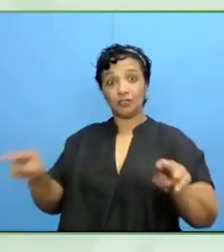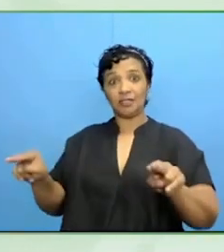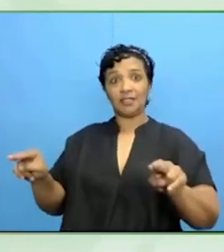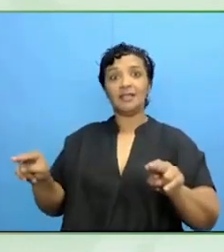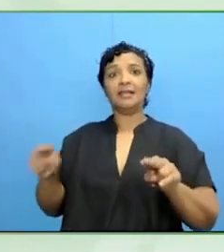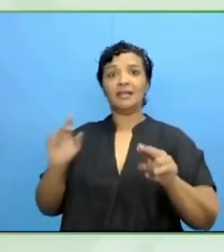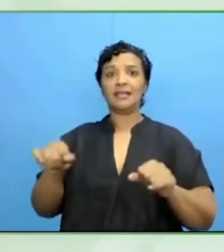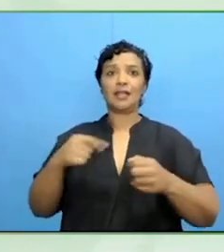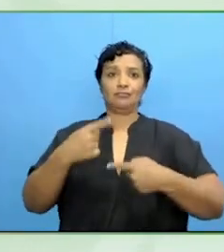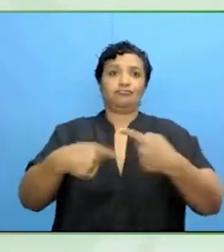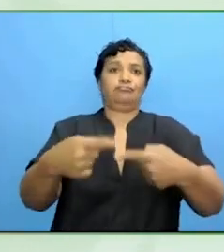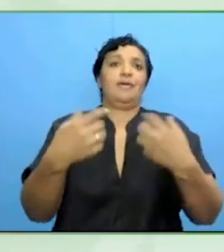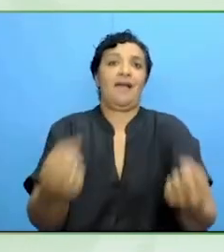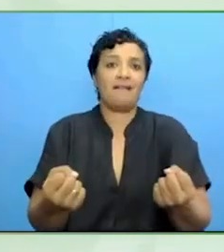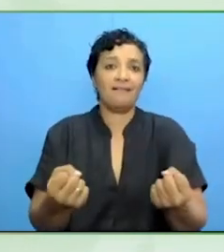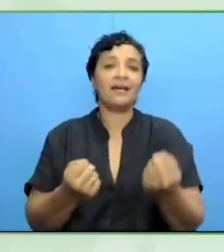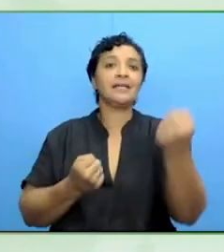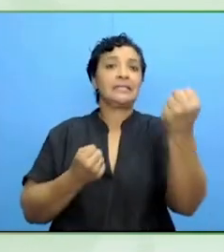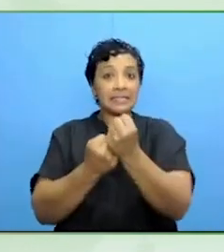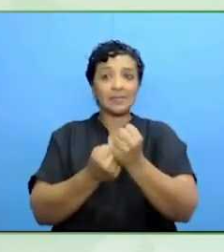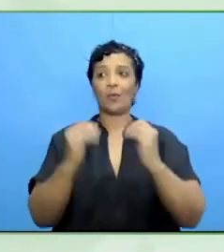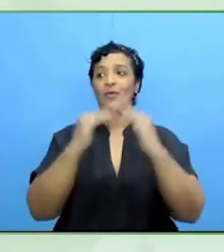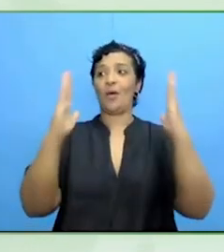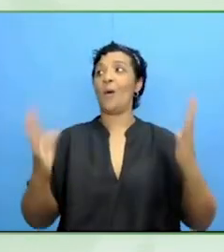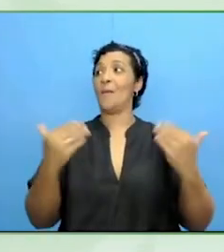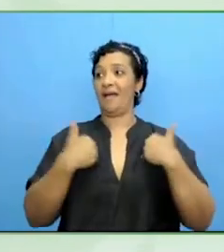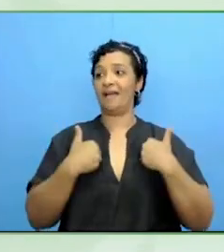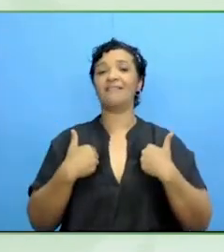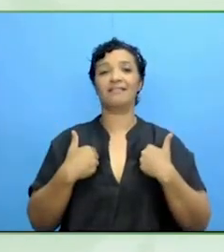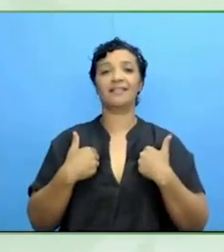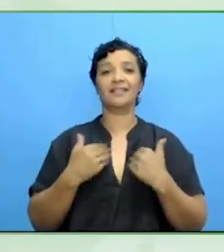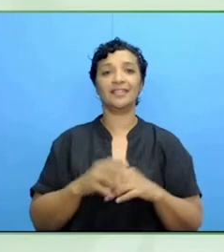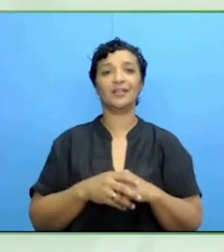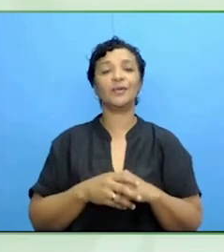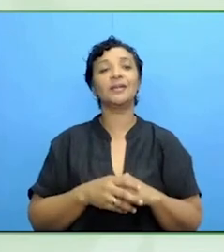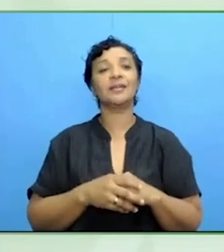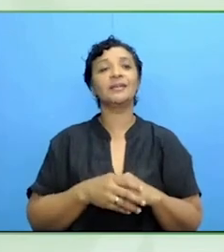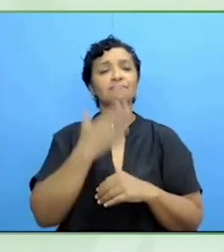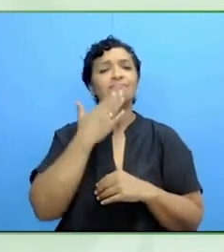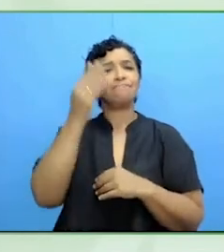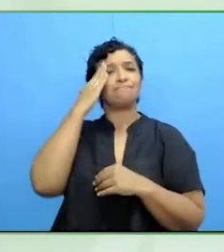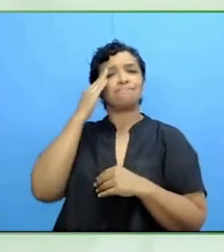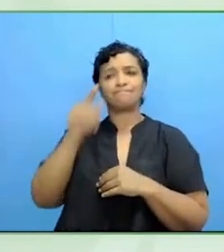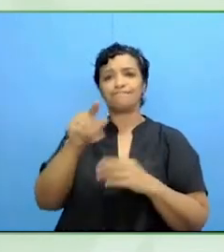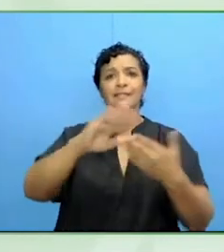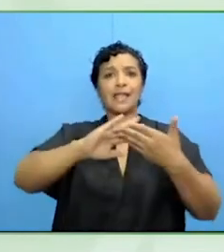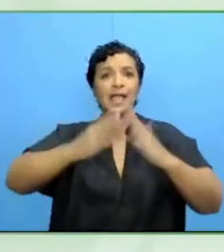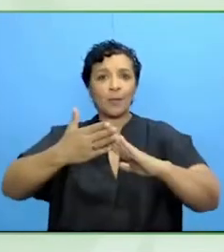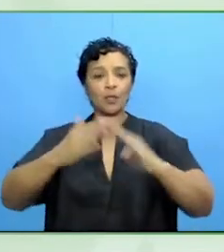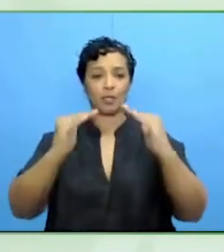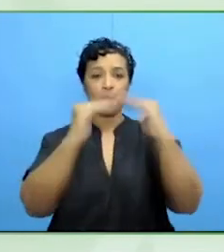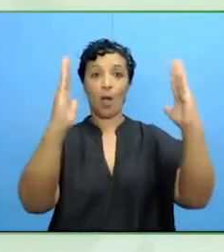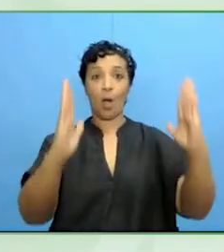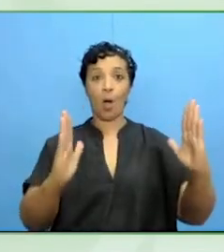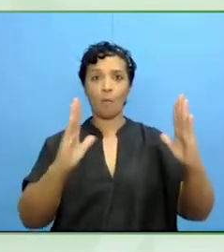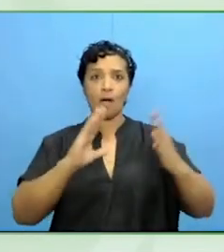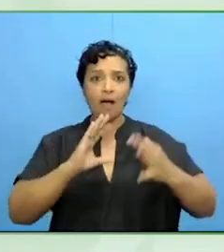that people have a home, are part of community,